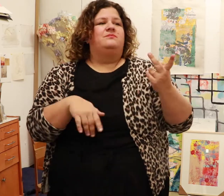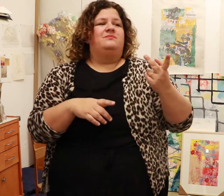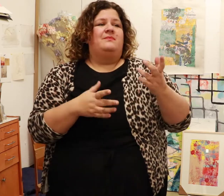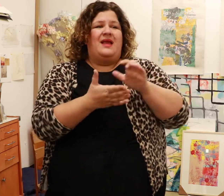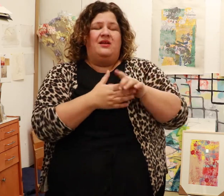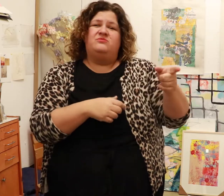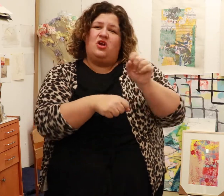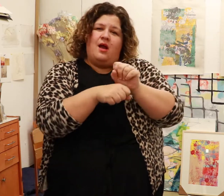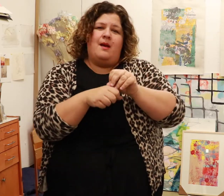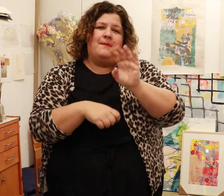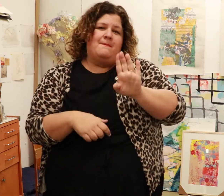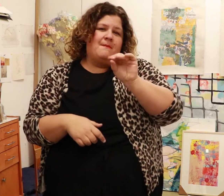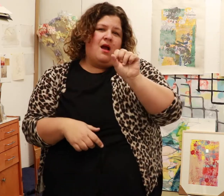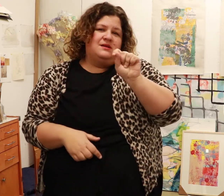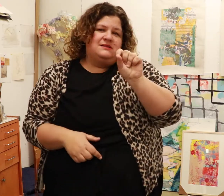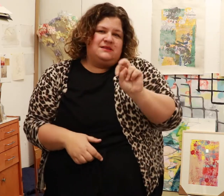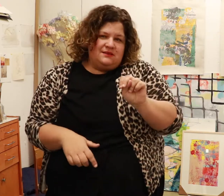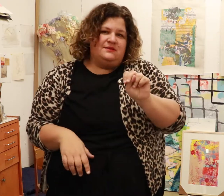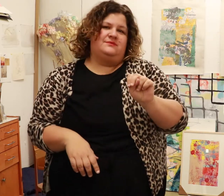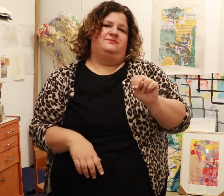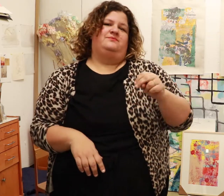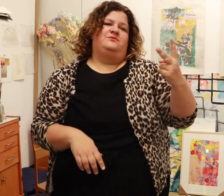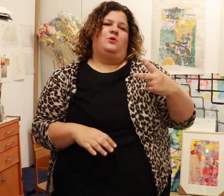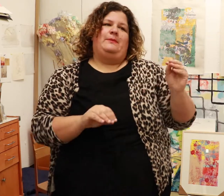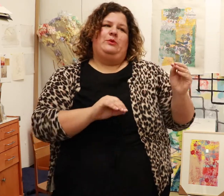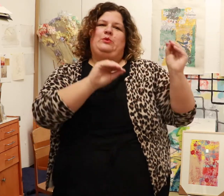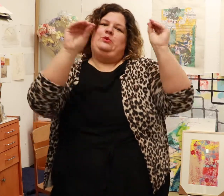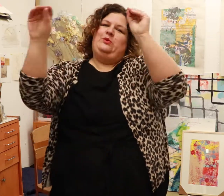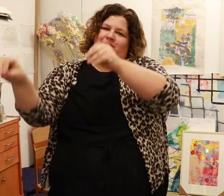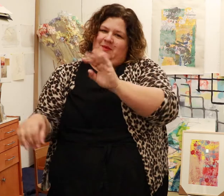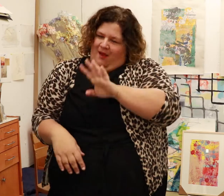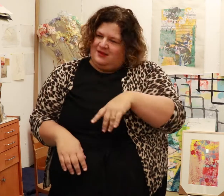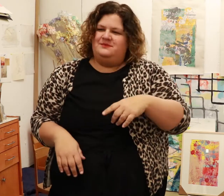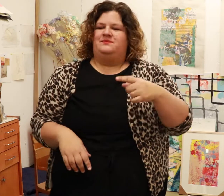My husband got a job in Boston, so we decided to move there.